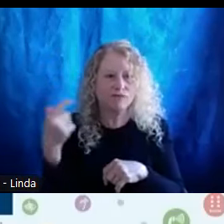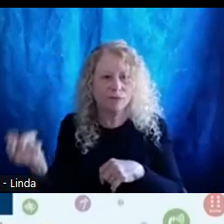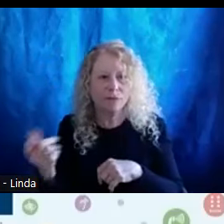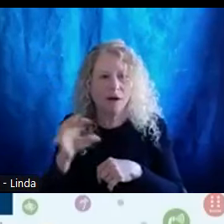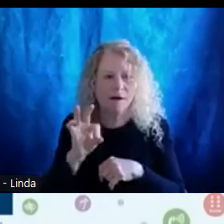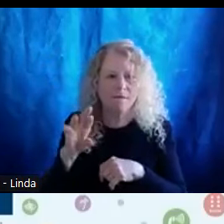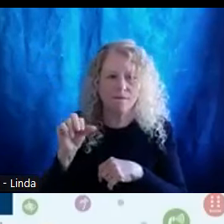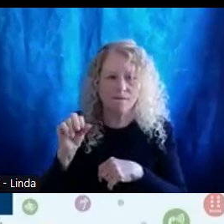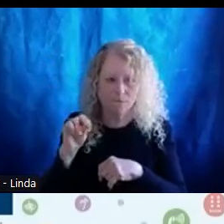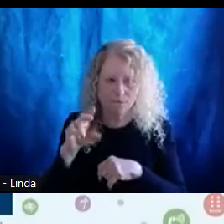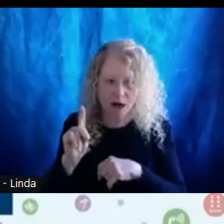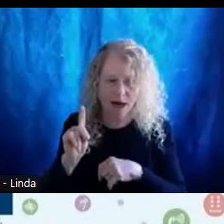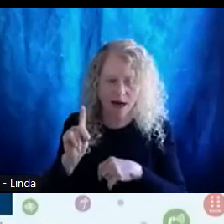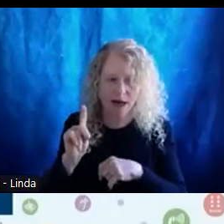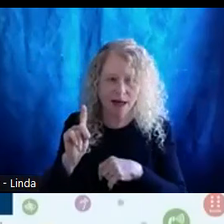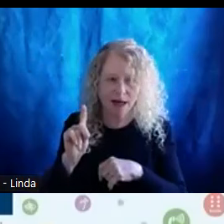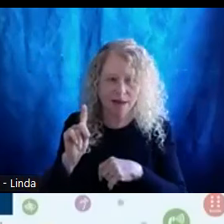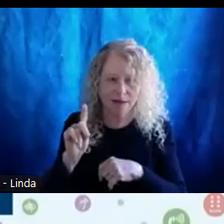to share his self description.